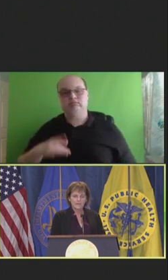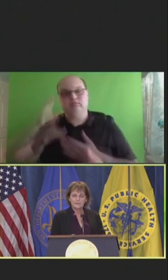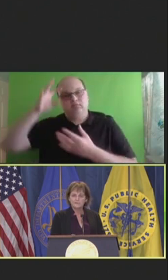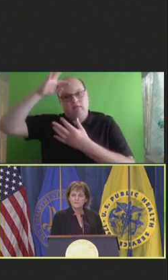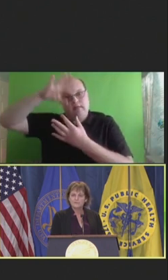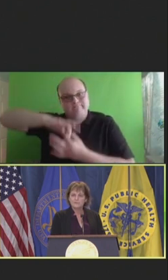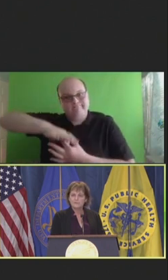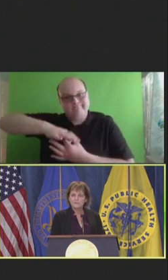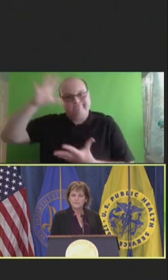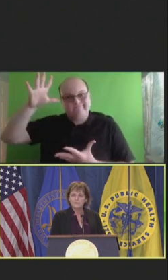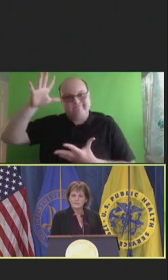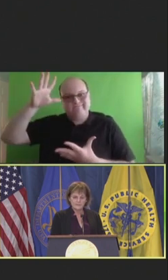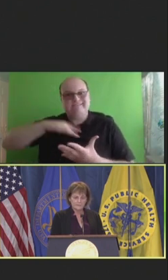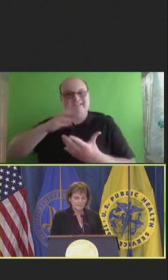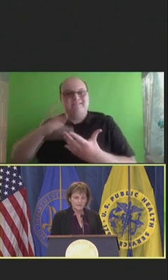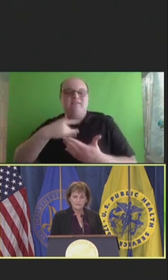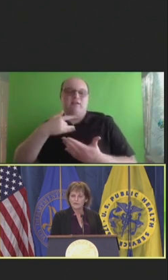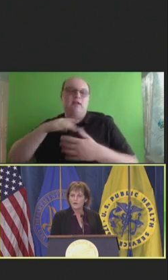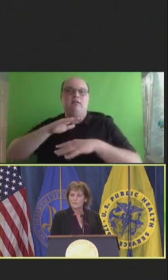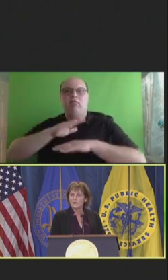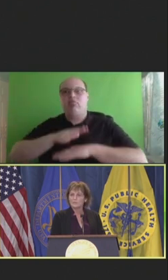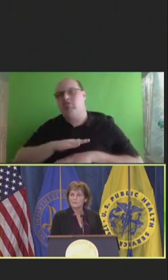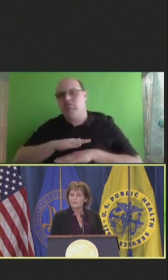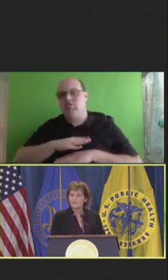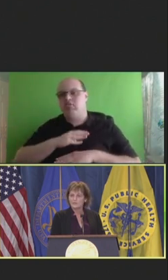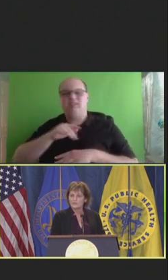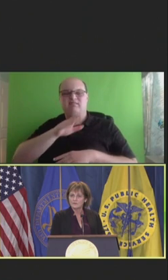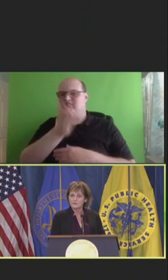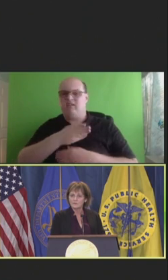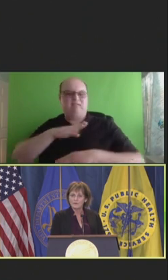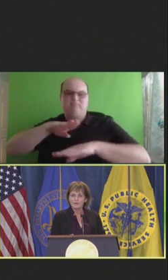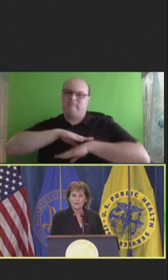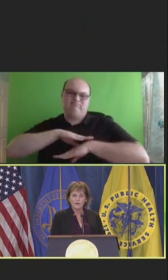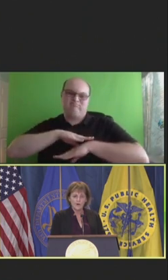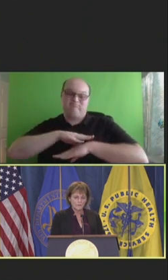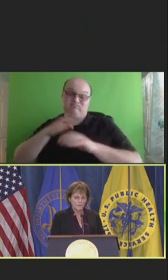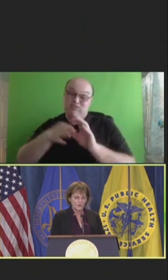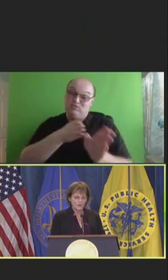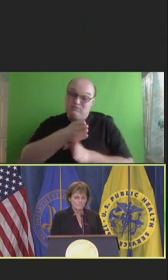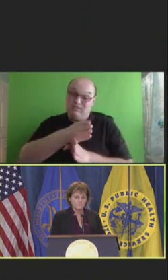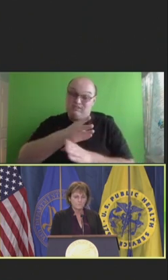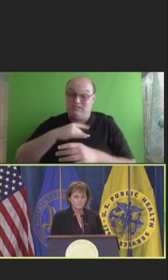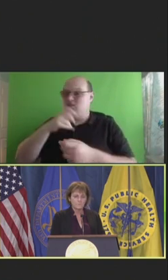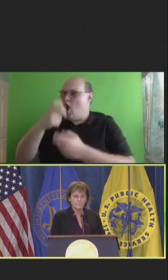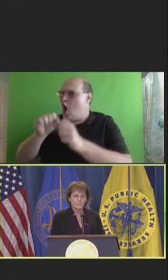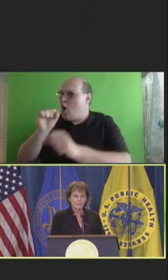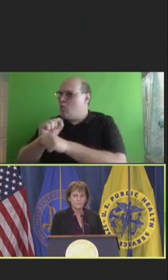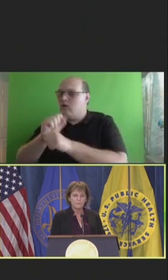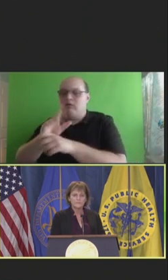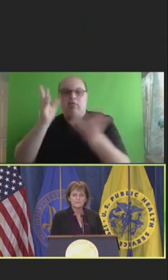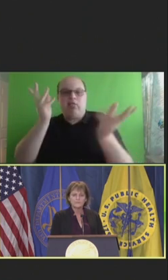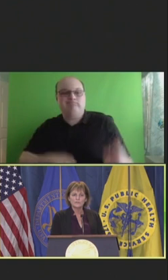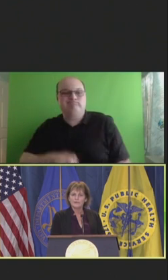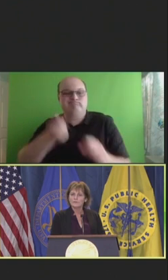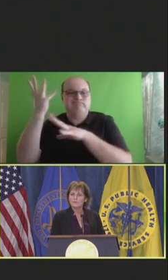and a feeling of decreased satisfaction in our profession or our hard work. What does it look like?